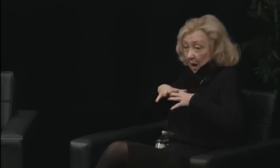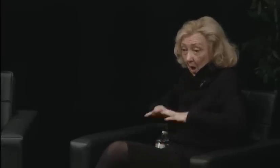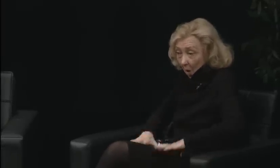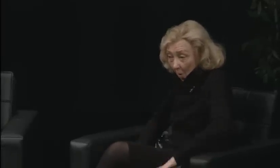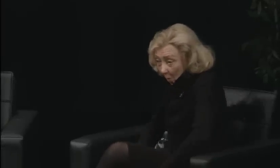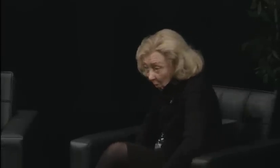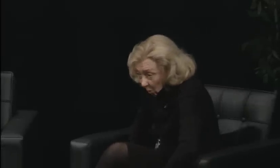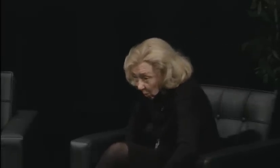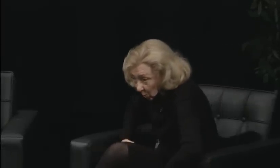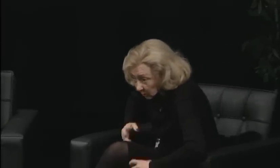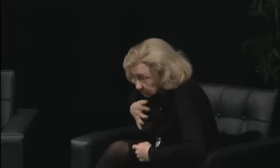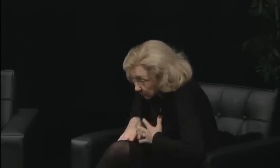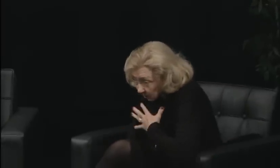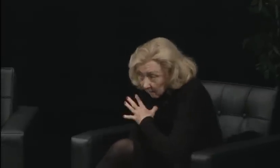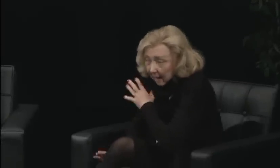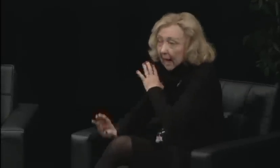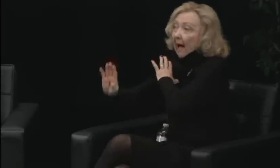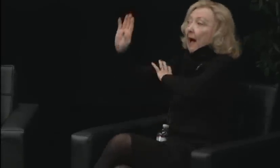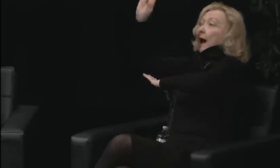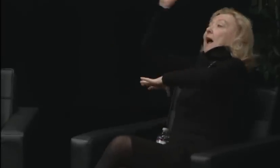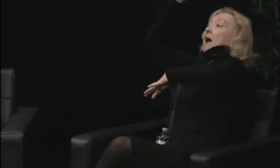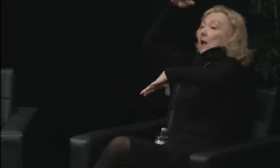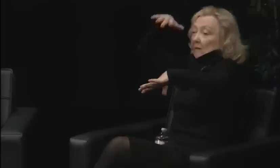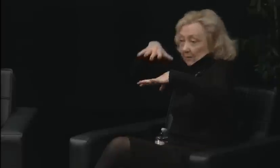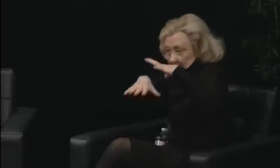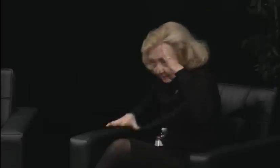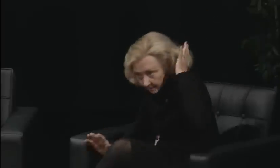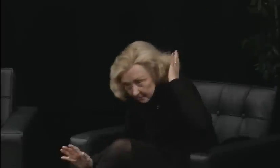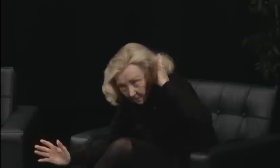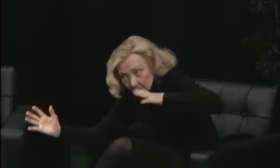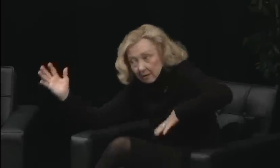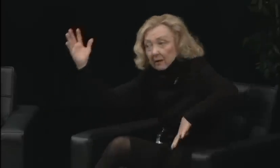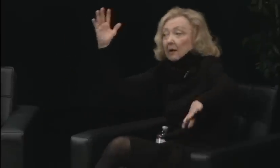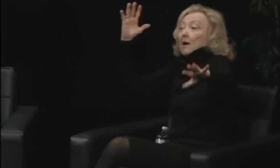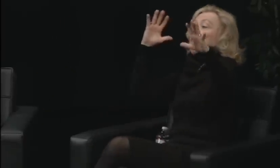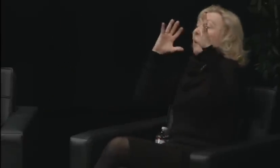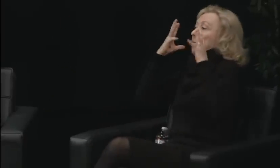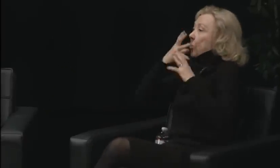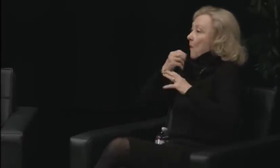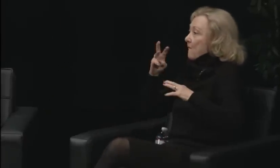I knew the whole nation was watching this. And the second one was here, in this room, with Jane.